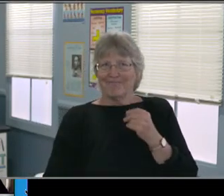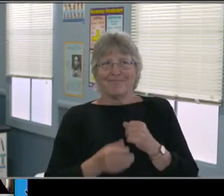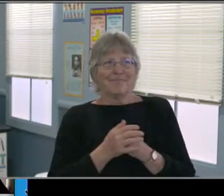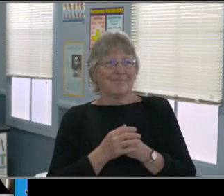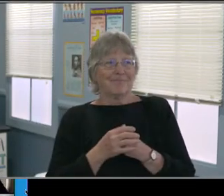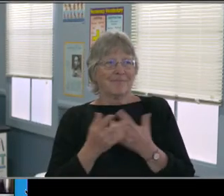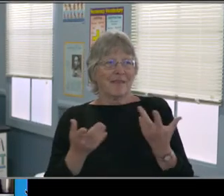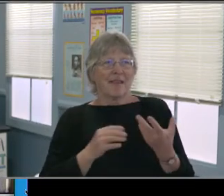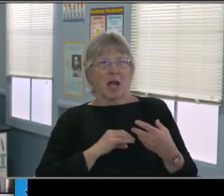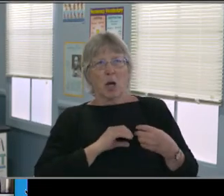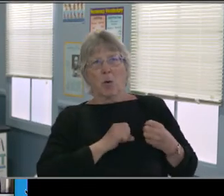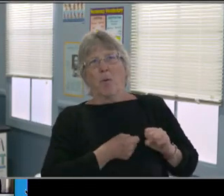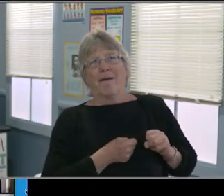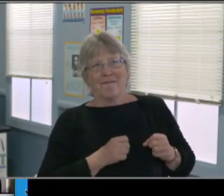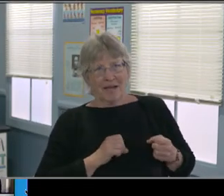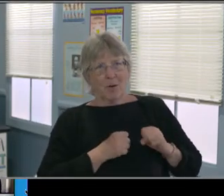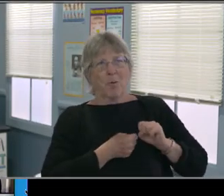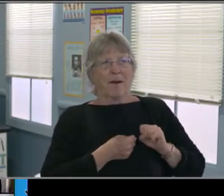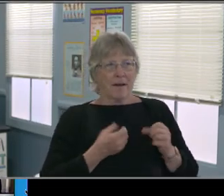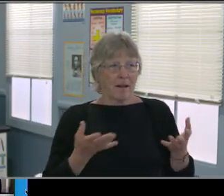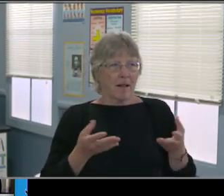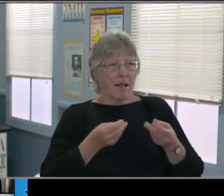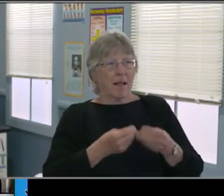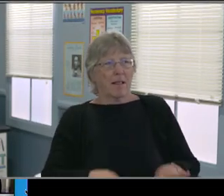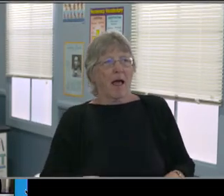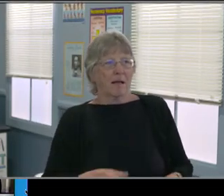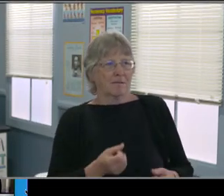Please take a moment and do that. And if there's any questions,